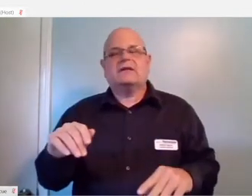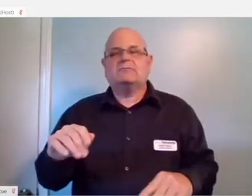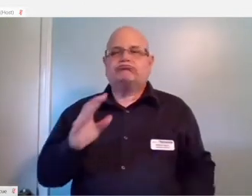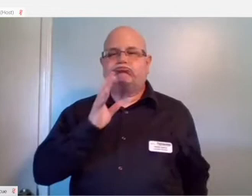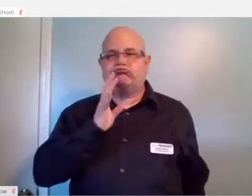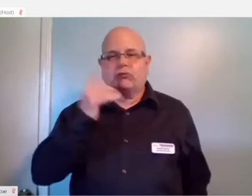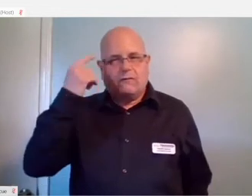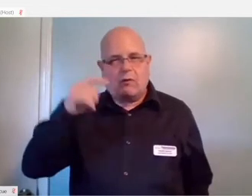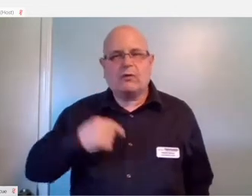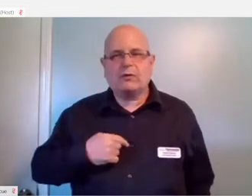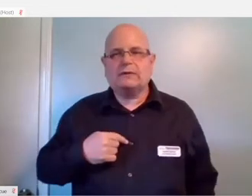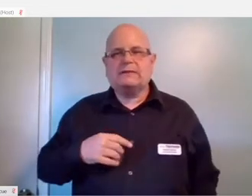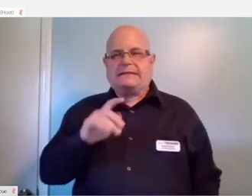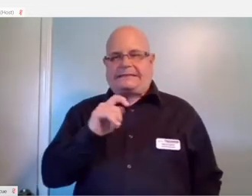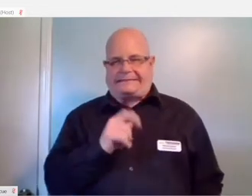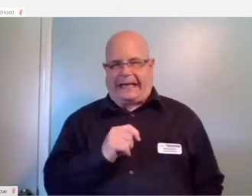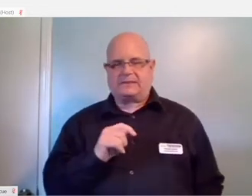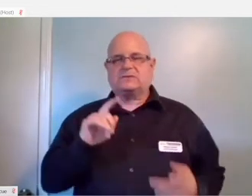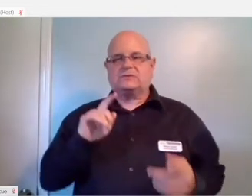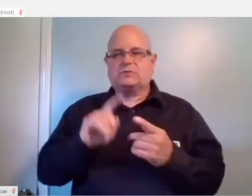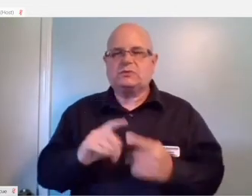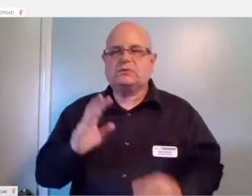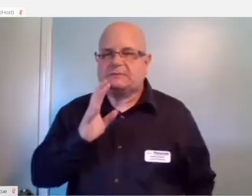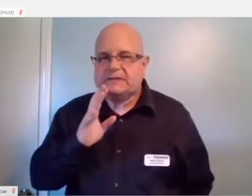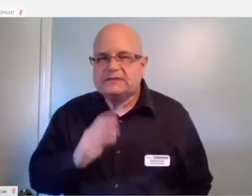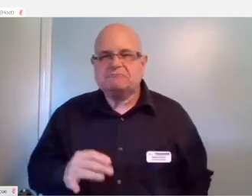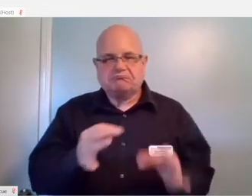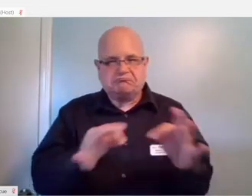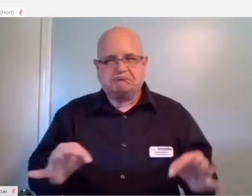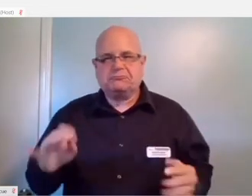It's pretty much text to speech. You also have a magnifier that's built in.